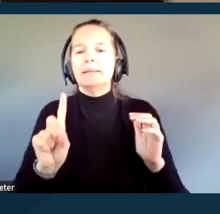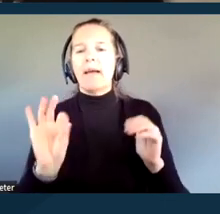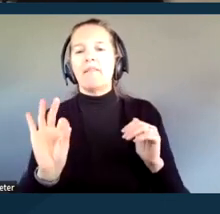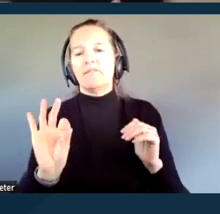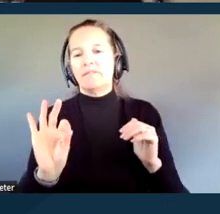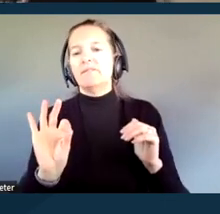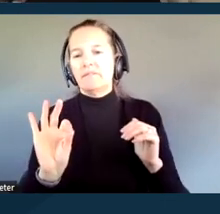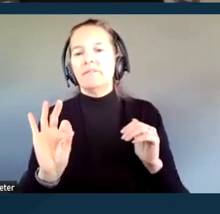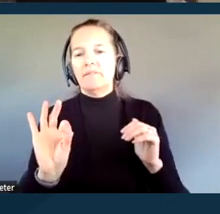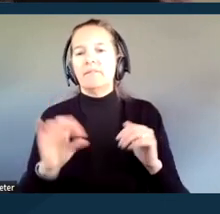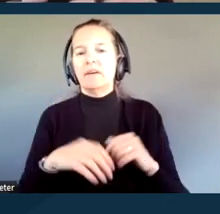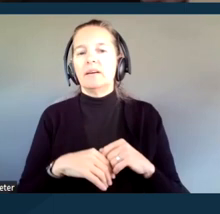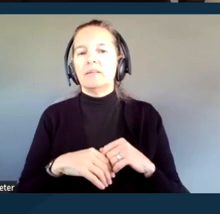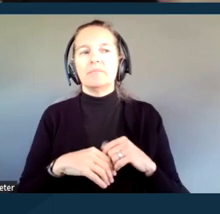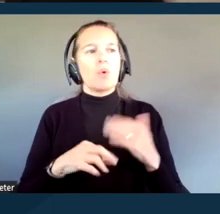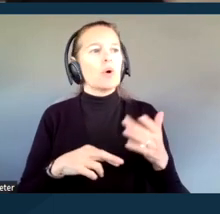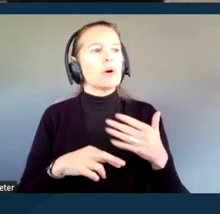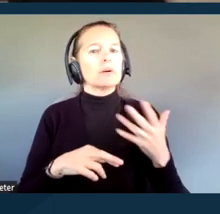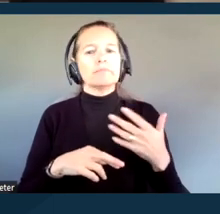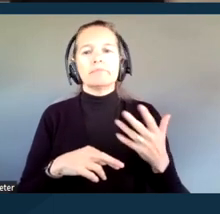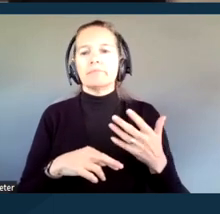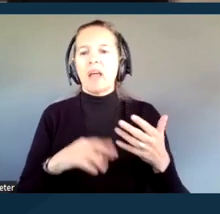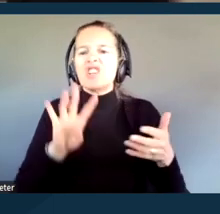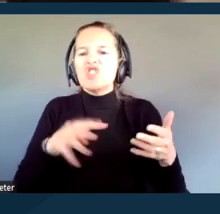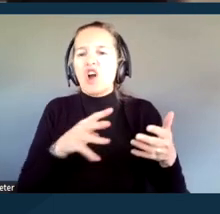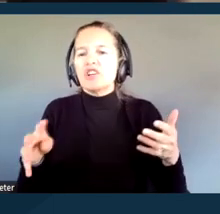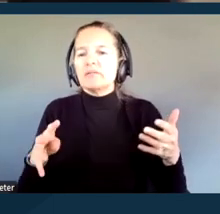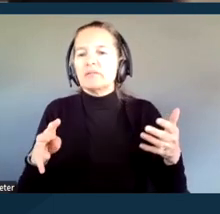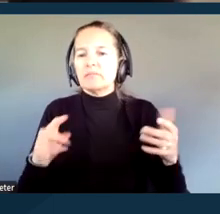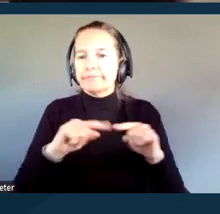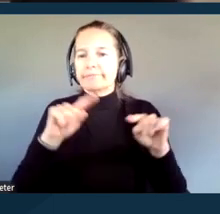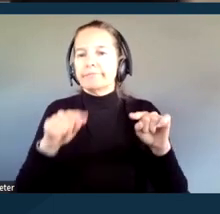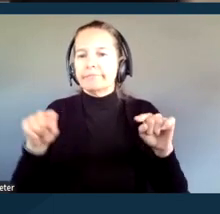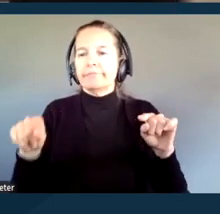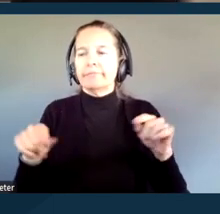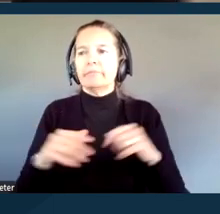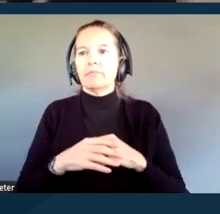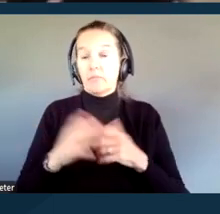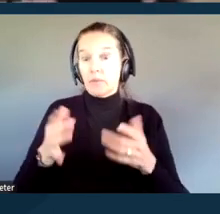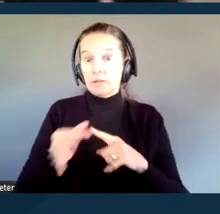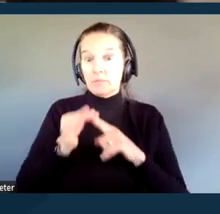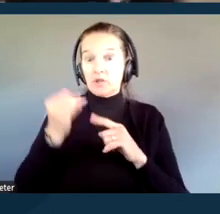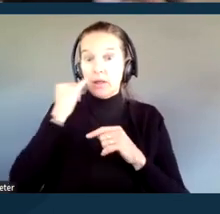or a chart that is listed, especially if it's a chart of the judges and courtrooms,